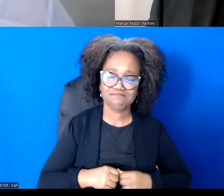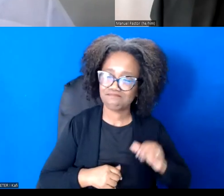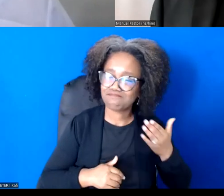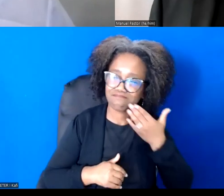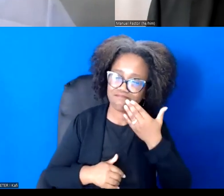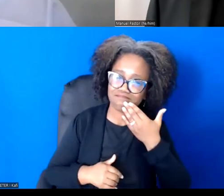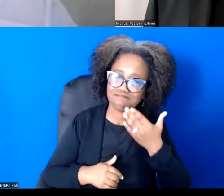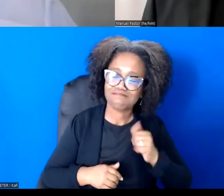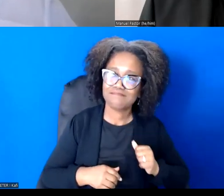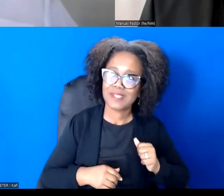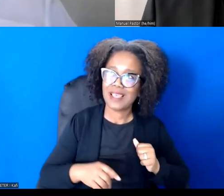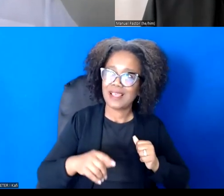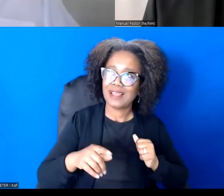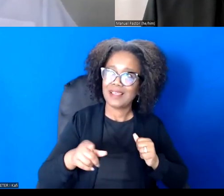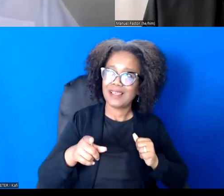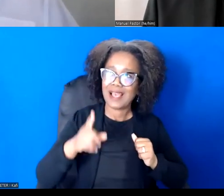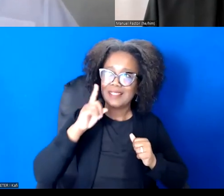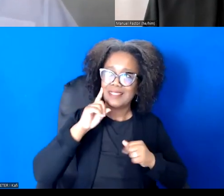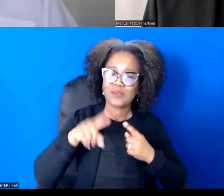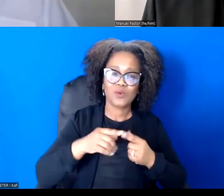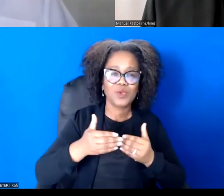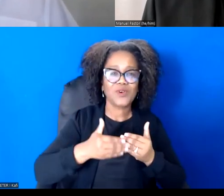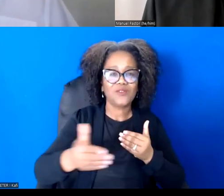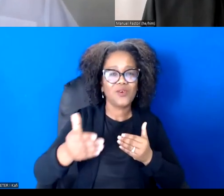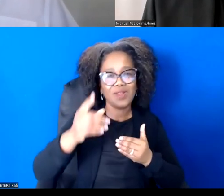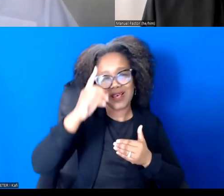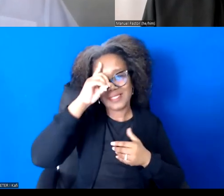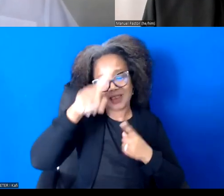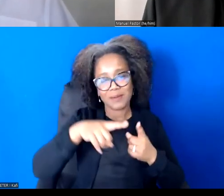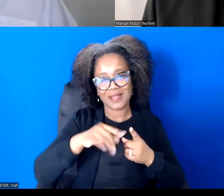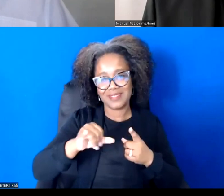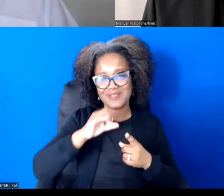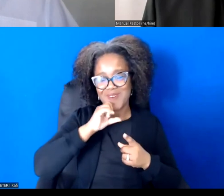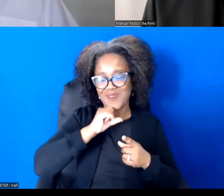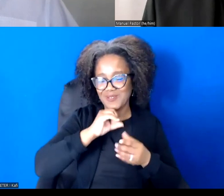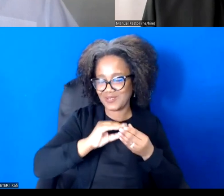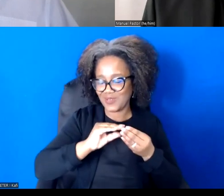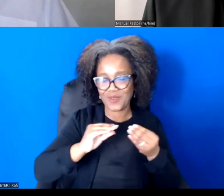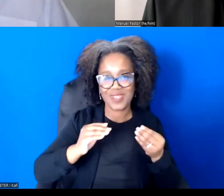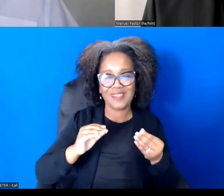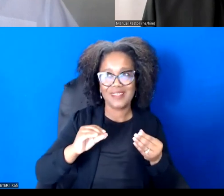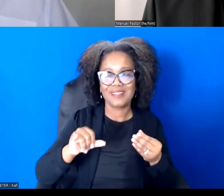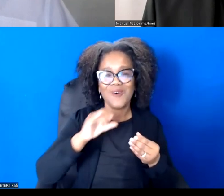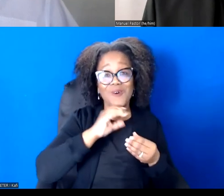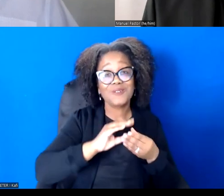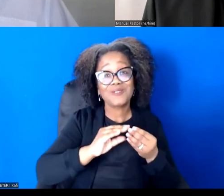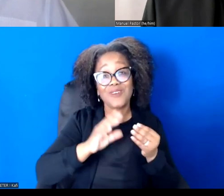American story about that we all carry within us two walls. One of them is kind and generous.